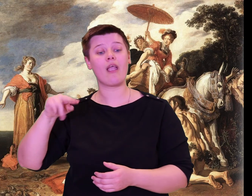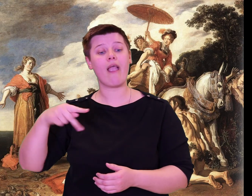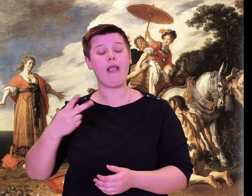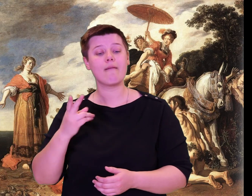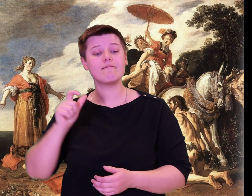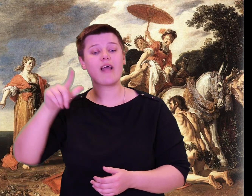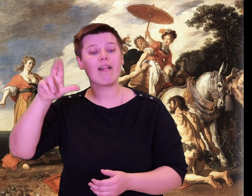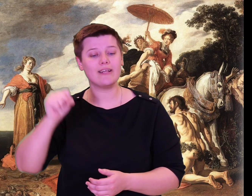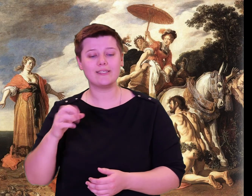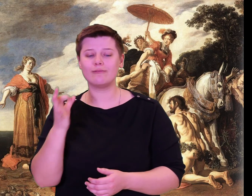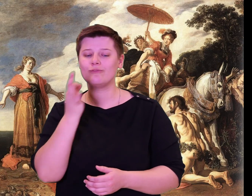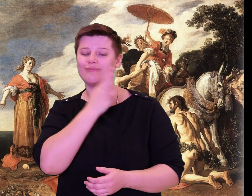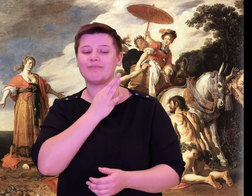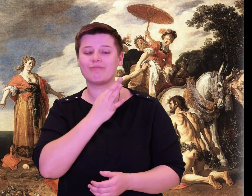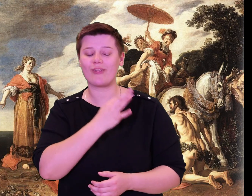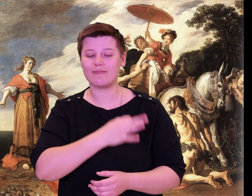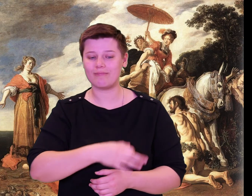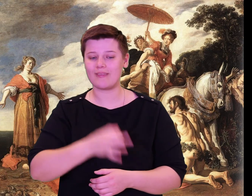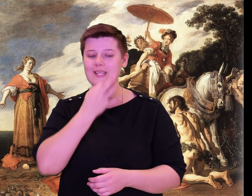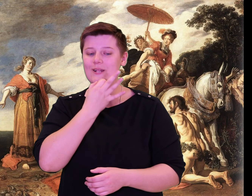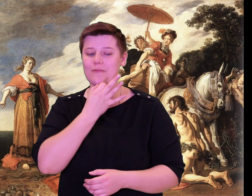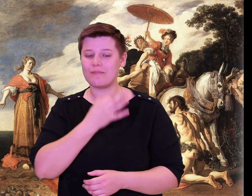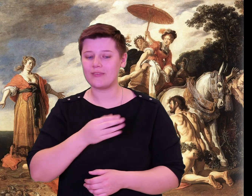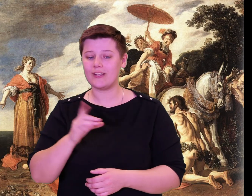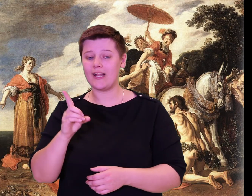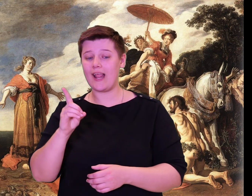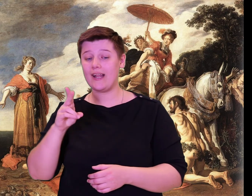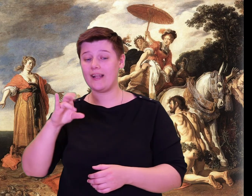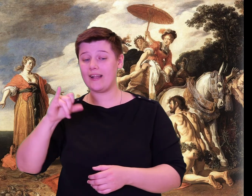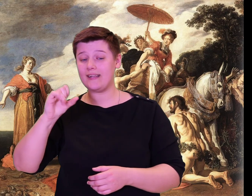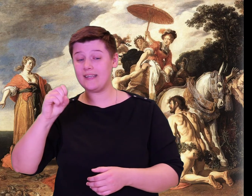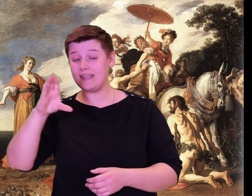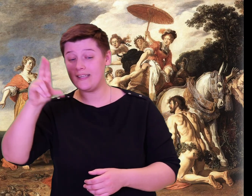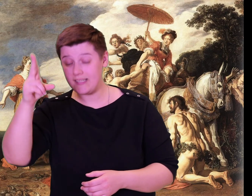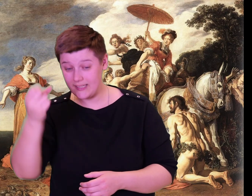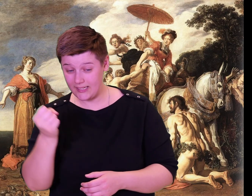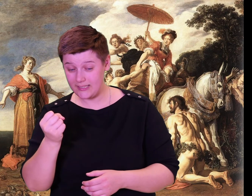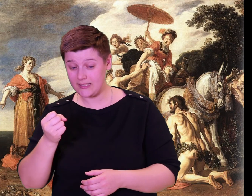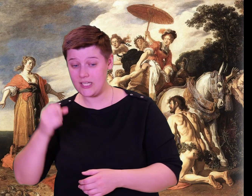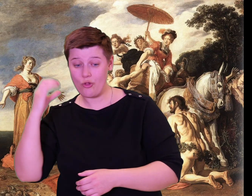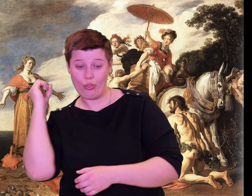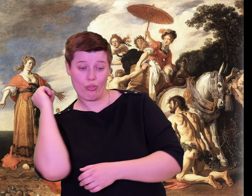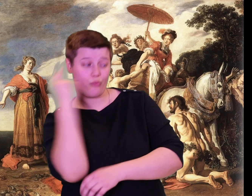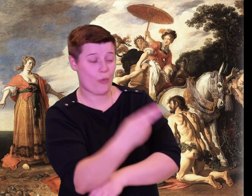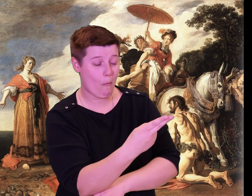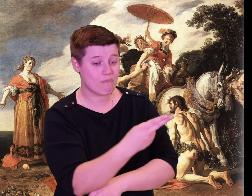They all enjoyed the games. When they were over, Laodamas, Alcinous’ son, said,